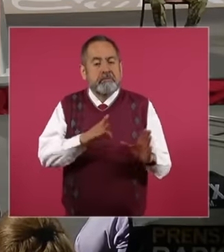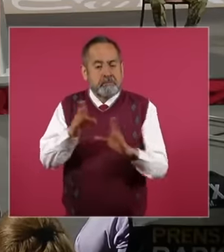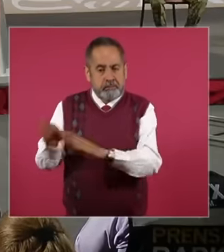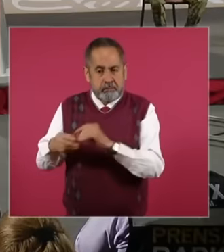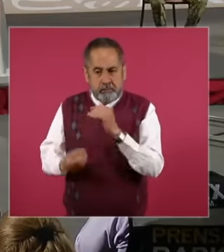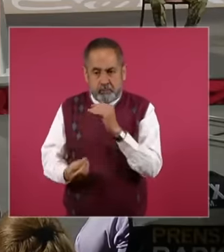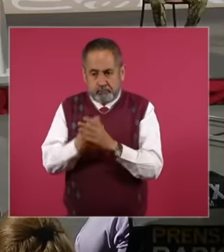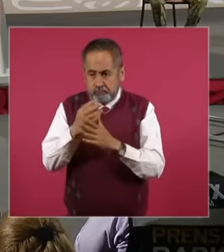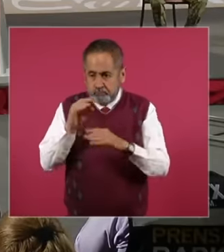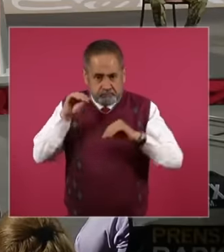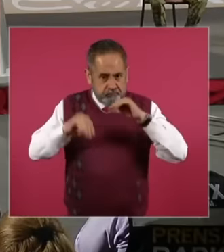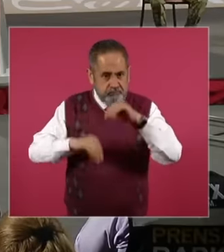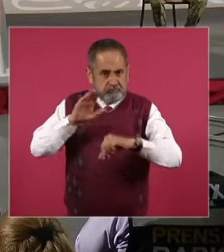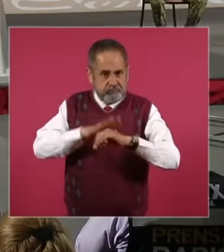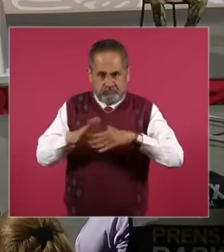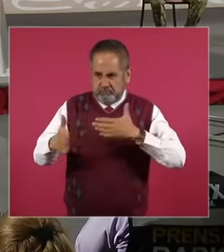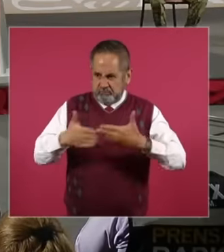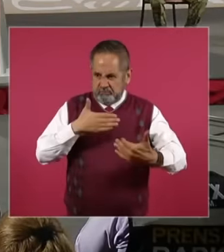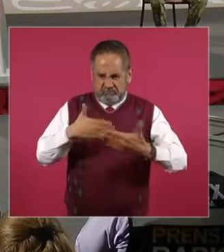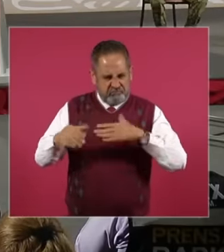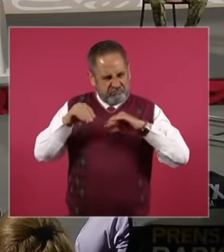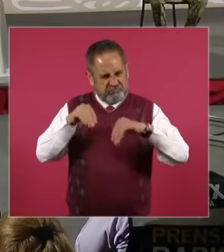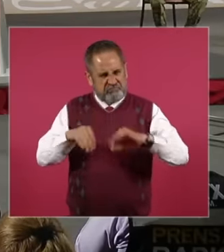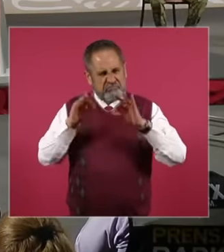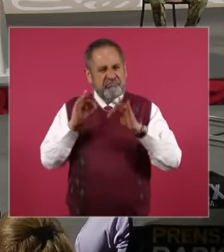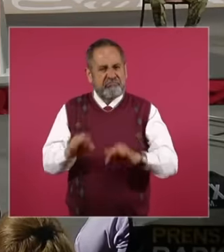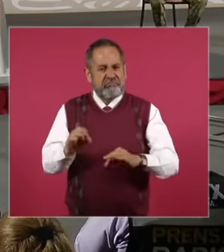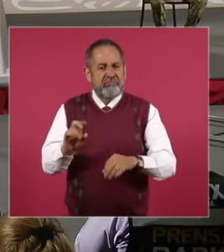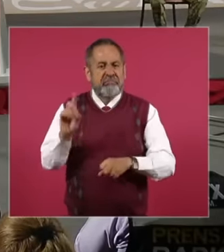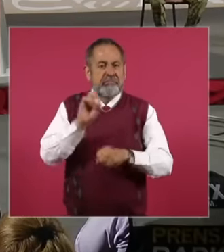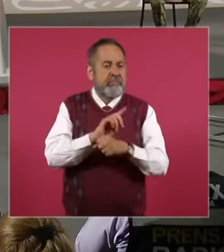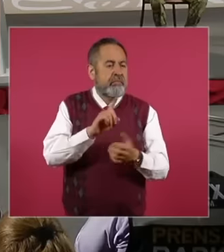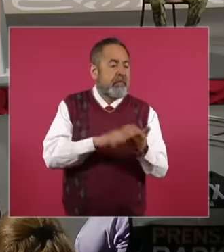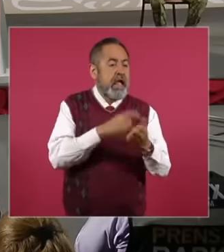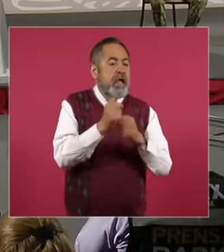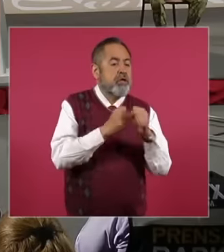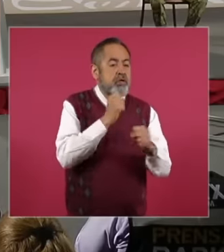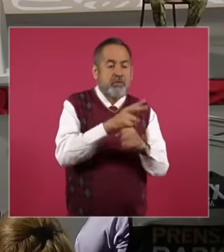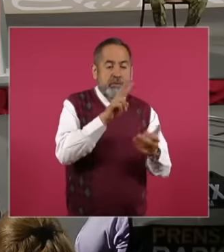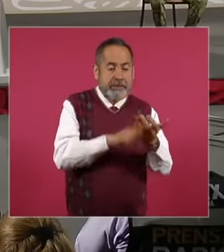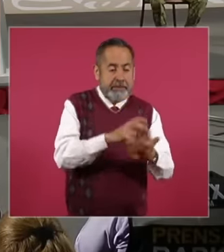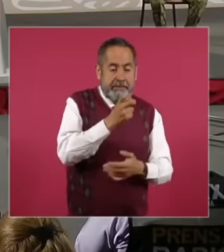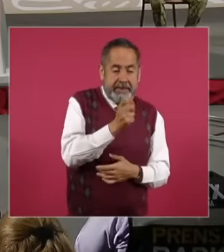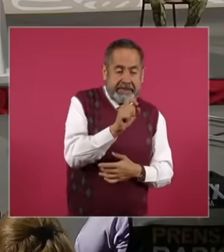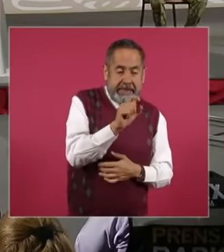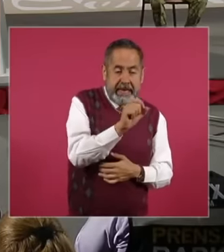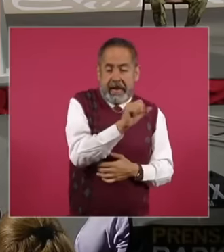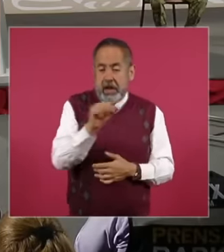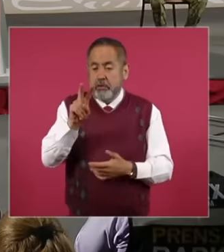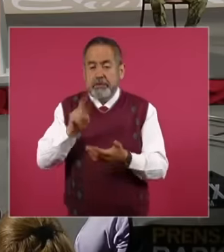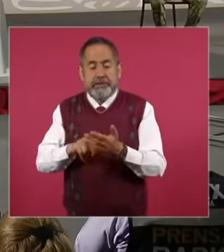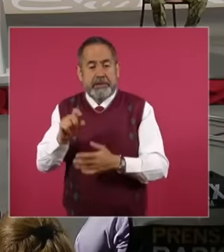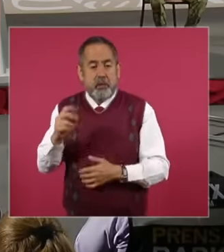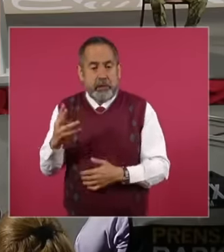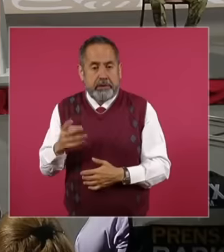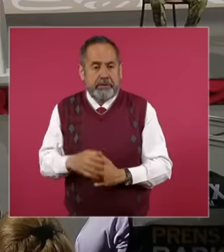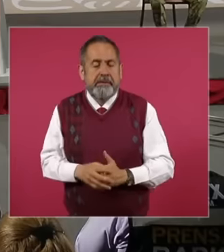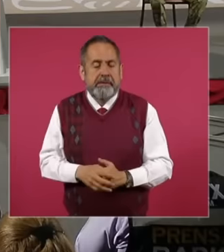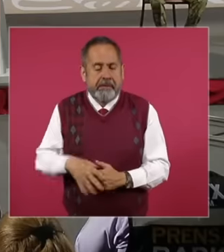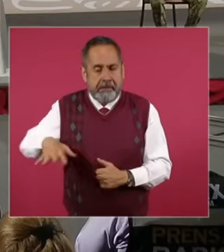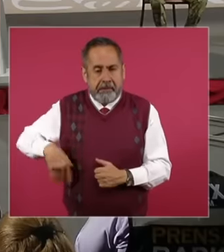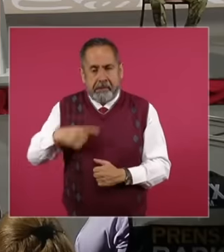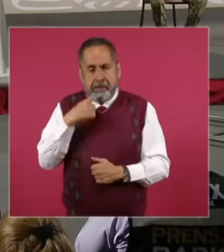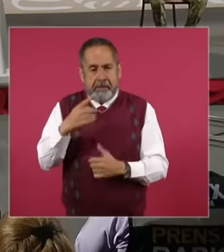dredging fleet, which we are carrying on average. period from 2020 to 2024 and as I mentioned, given